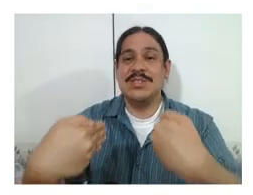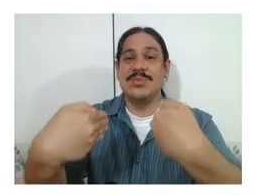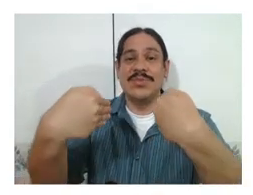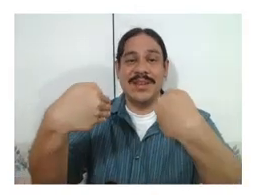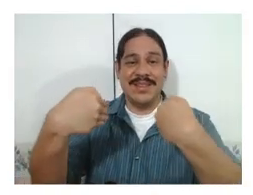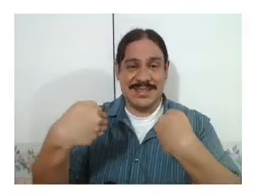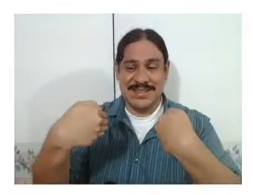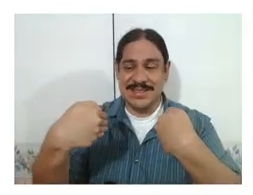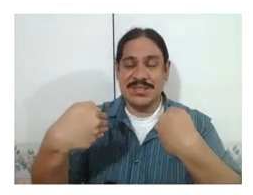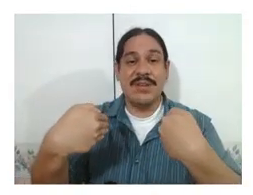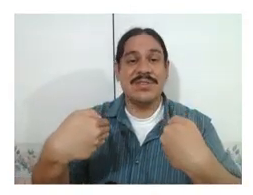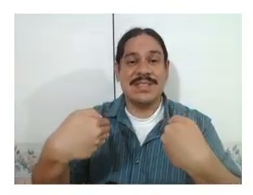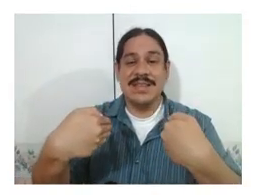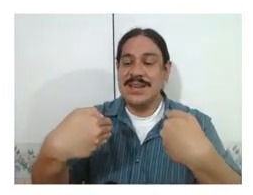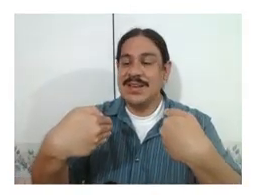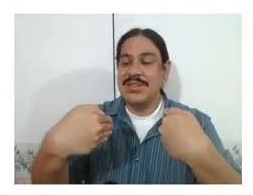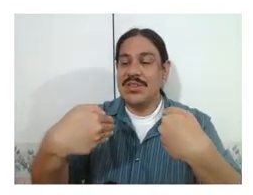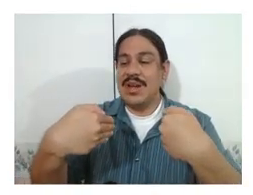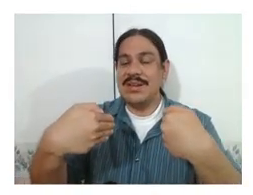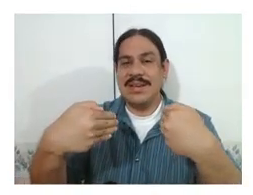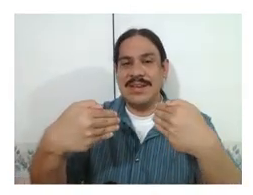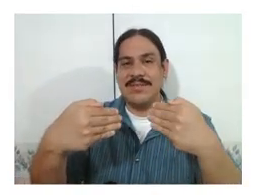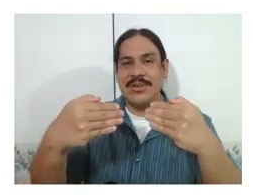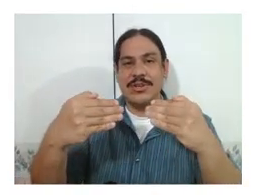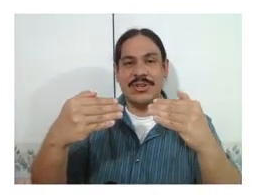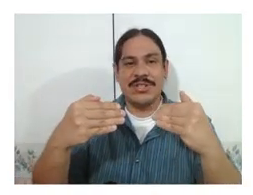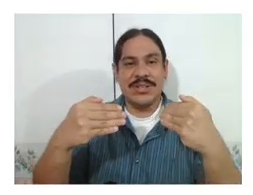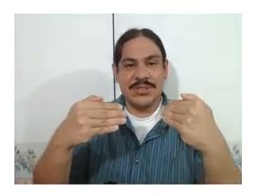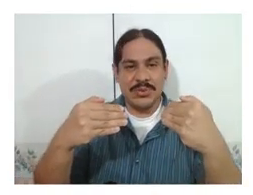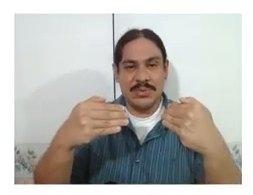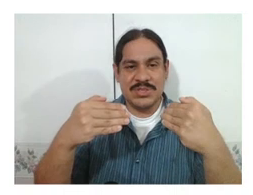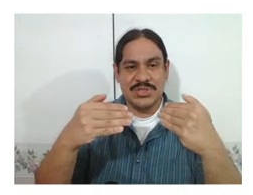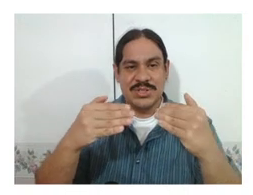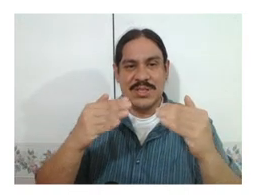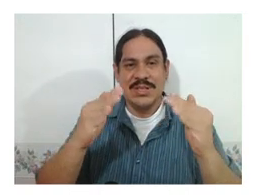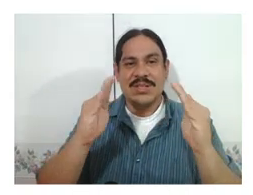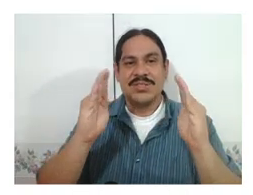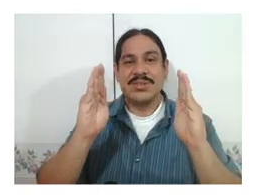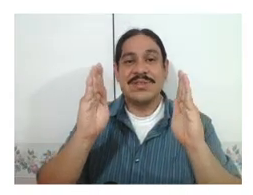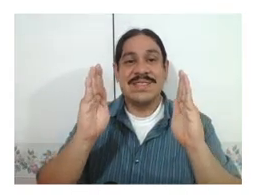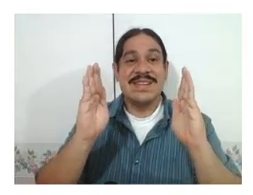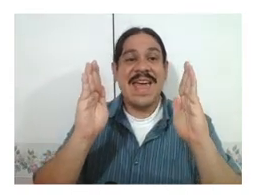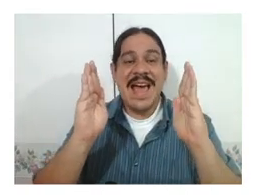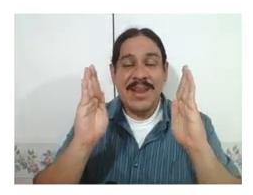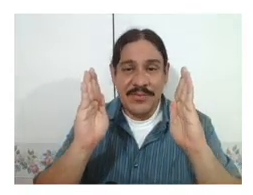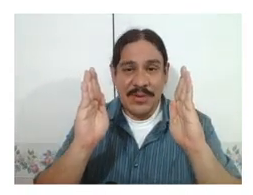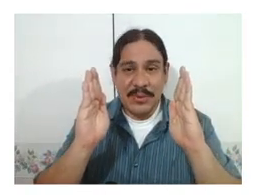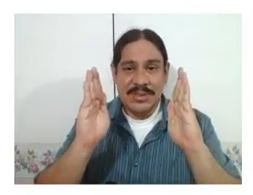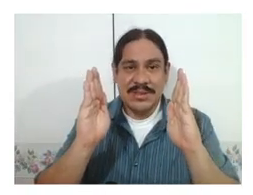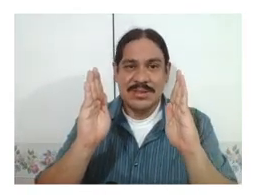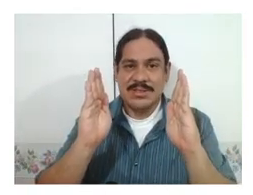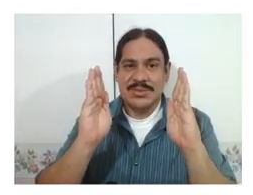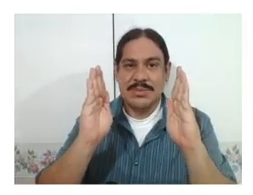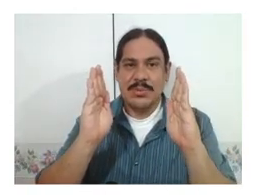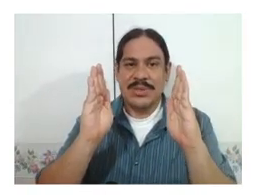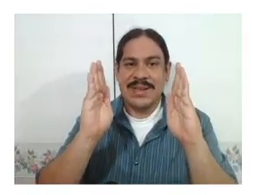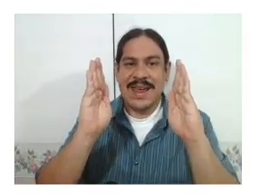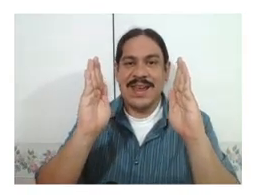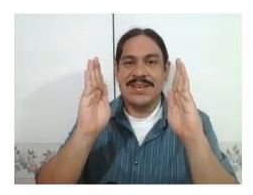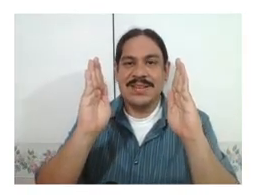move like this this is obviously not a very good articulatory position so there is an allophone to the pointed